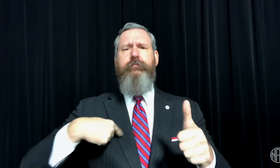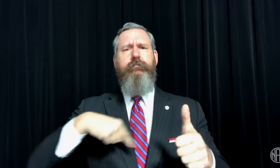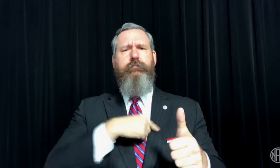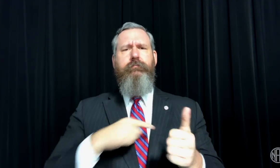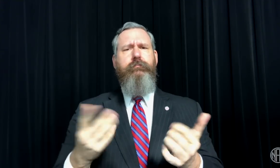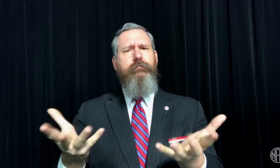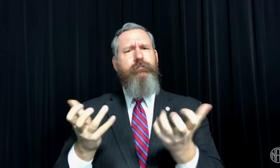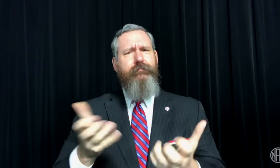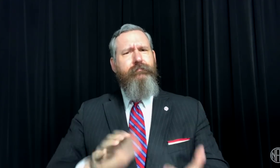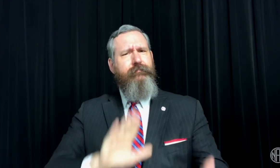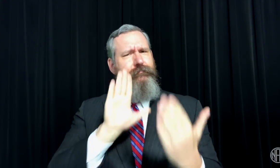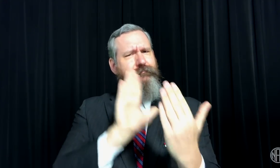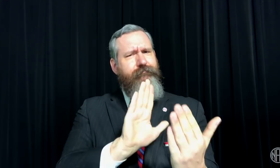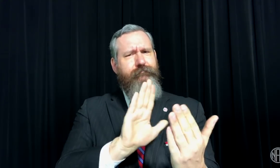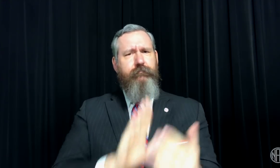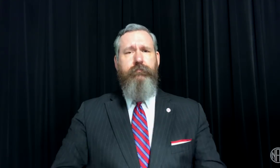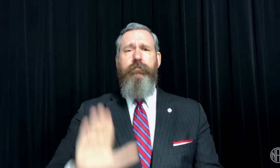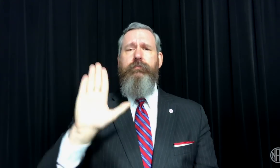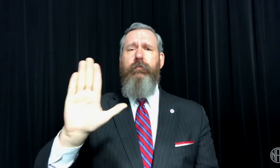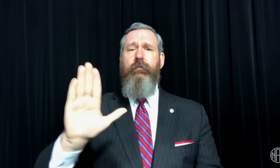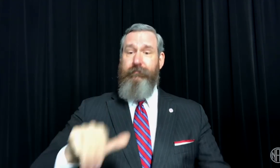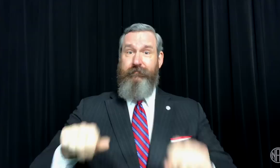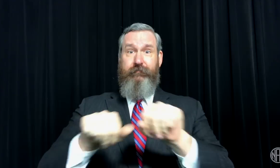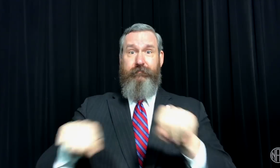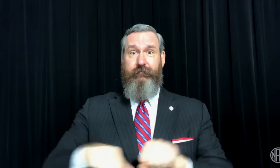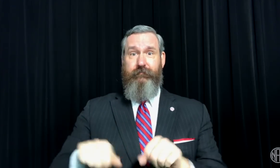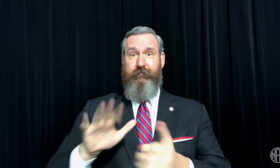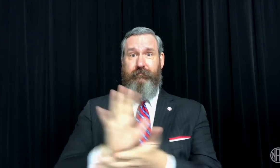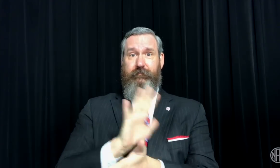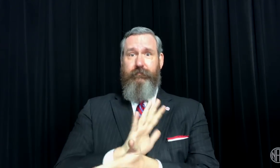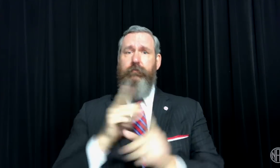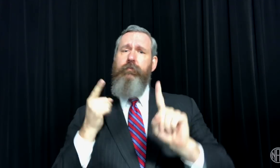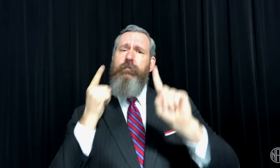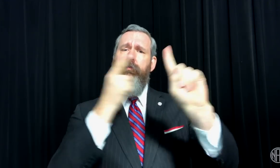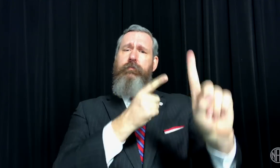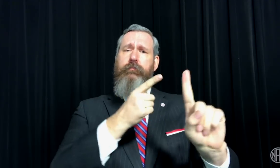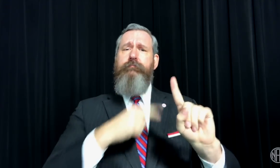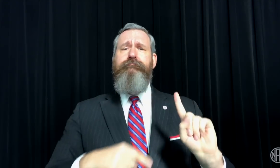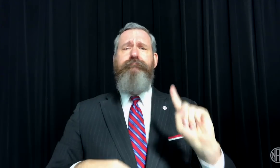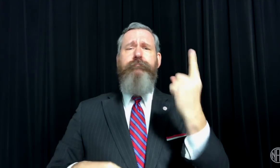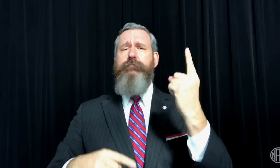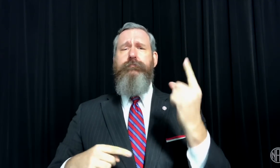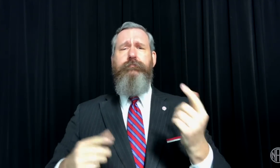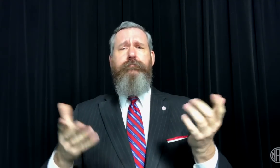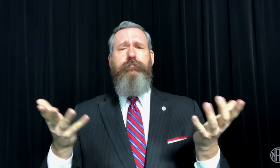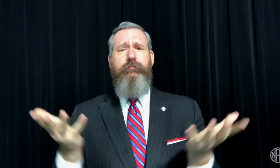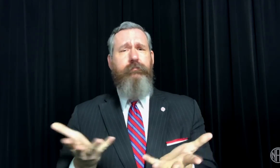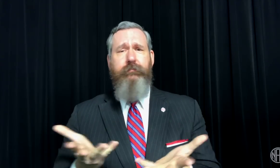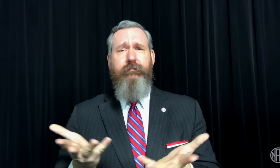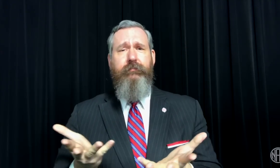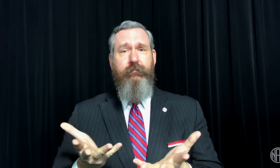First, we would like to address the primary aim of the position statement: